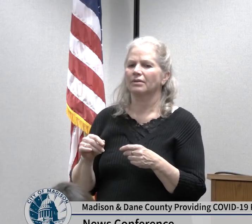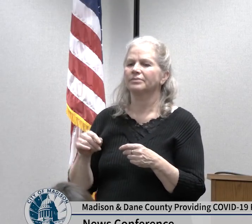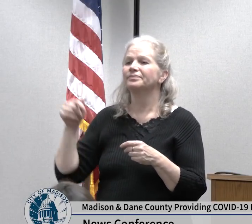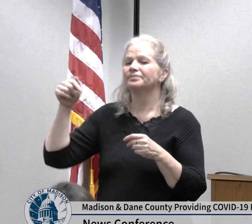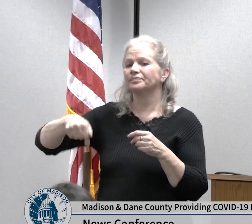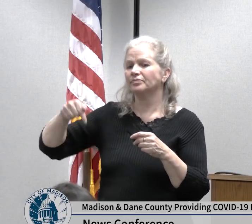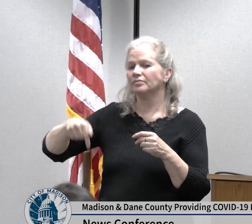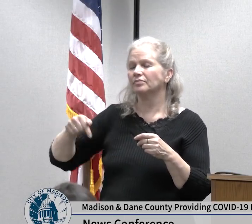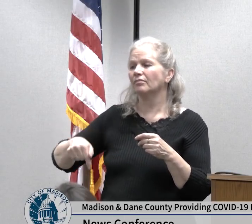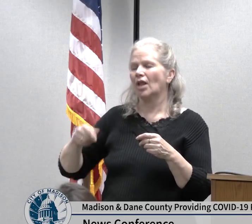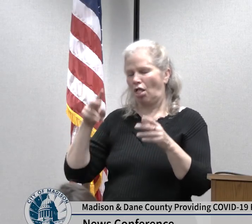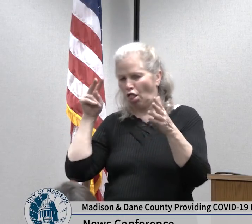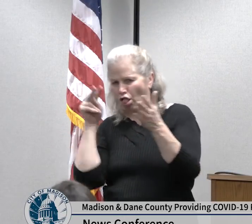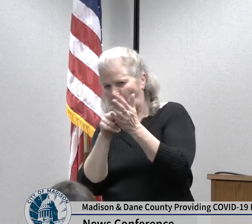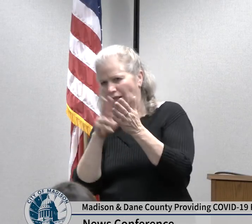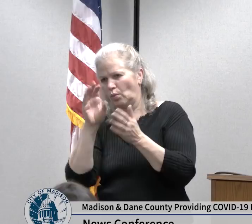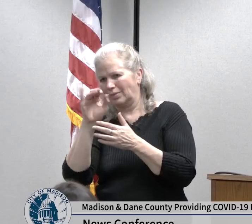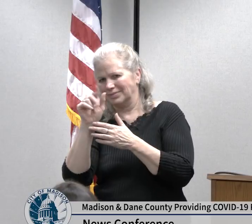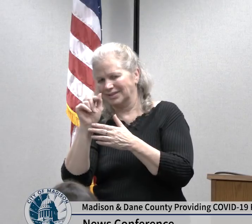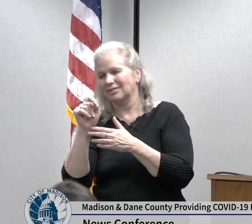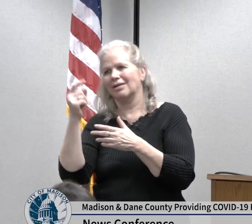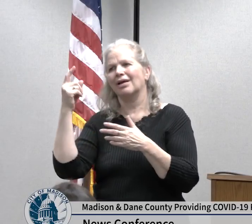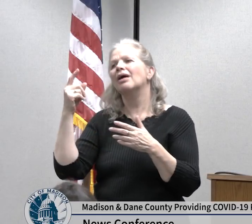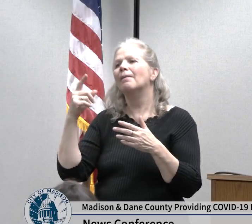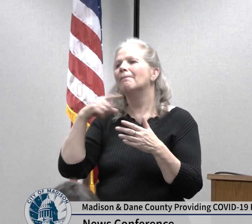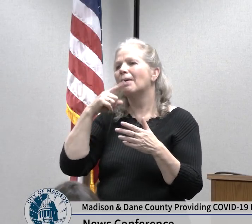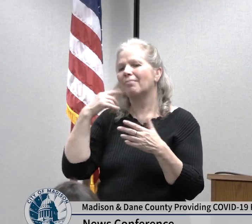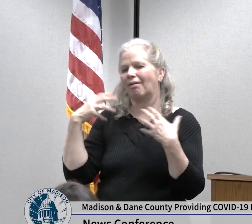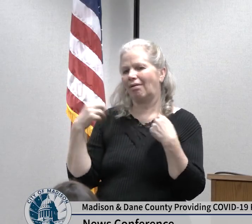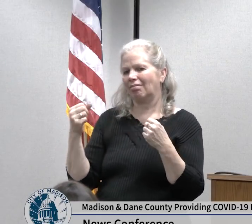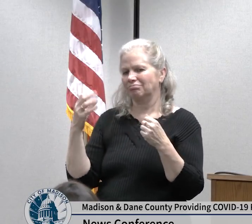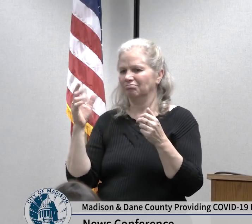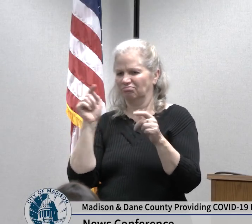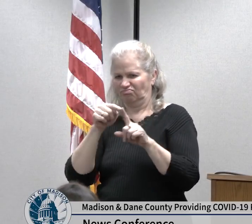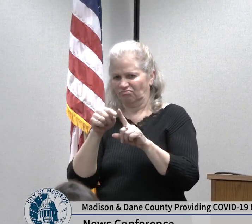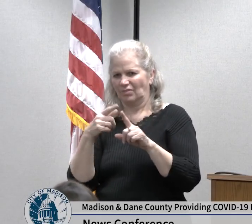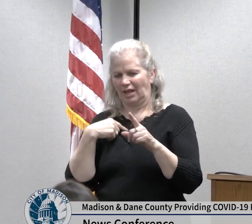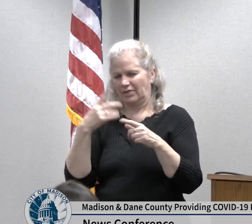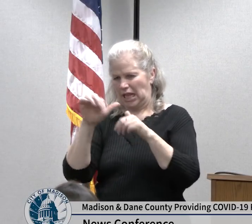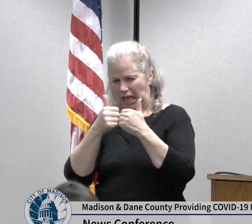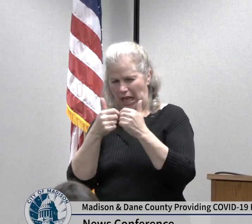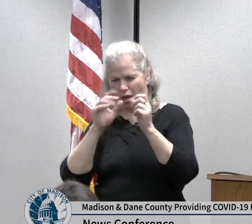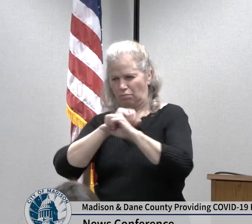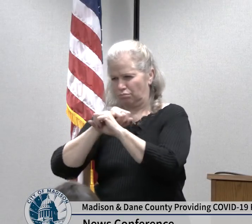our guidance we can all help protect people who are more vulnerable to from